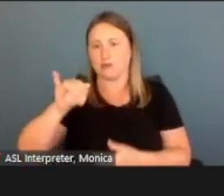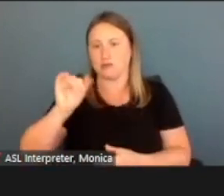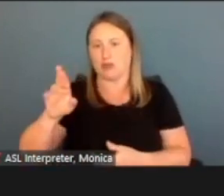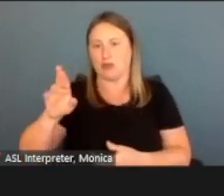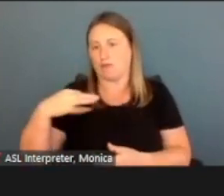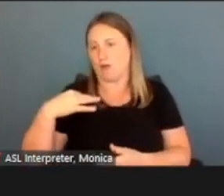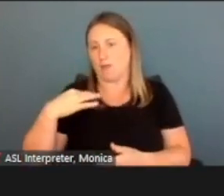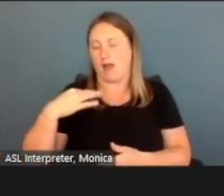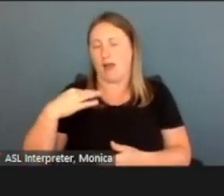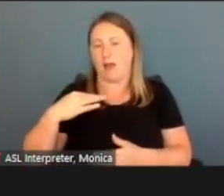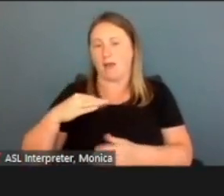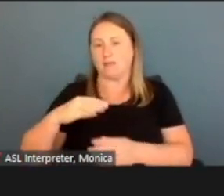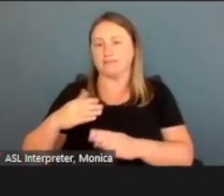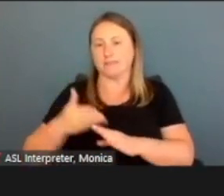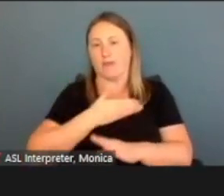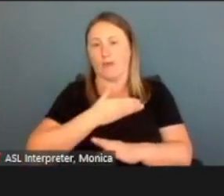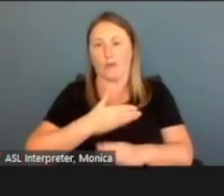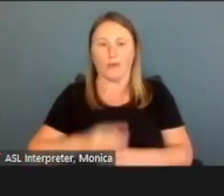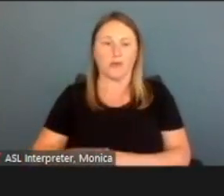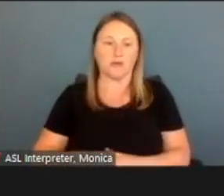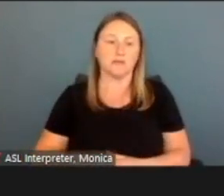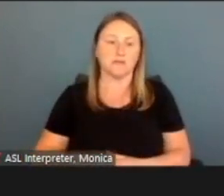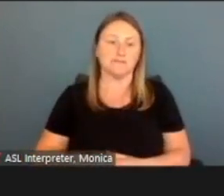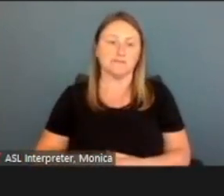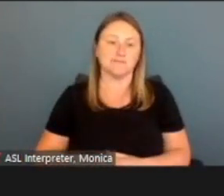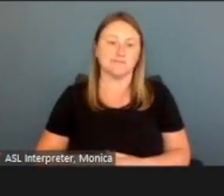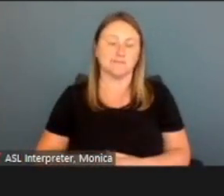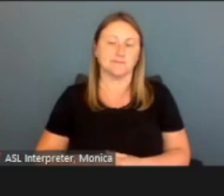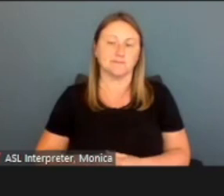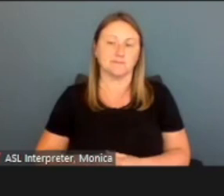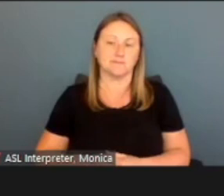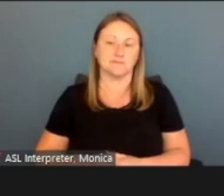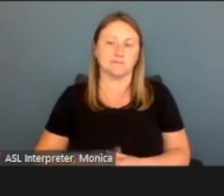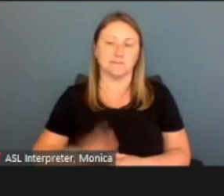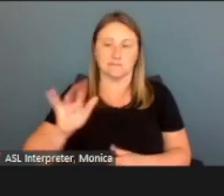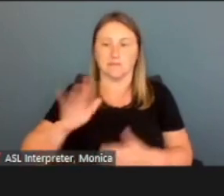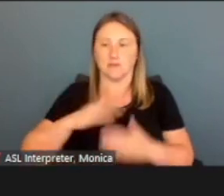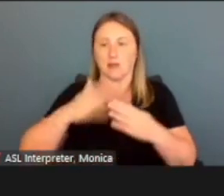We're gonna go ahead and complete that part for him.